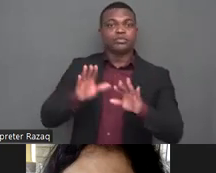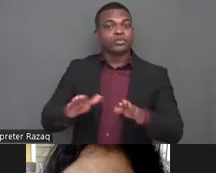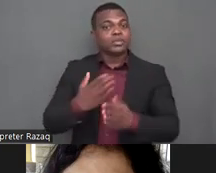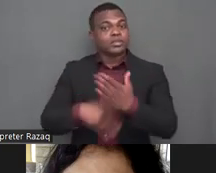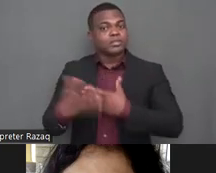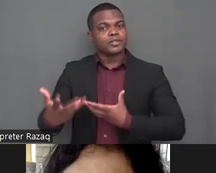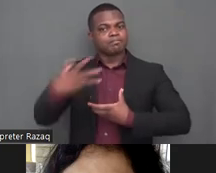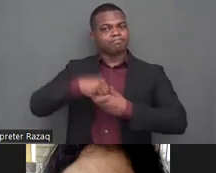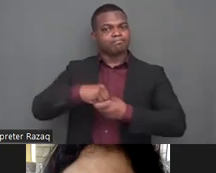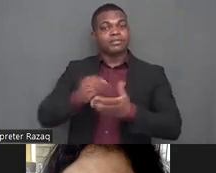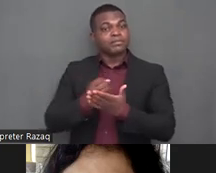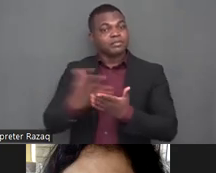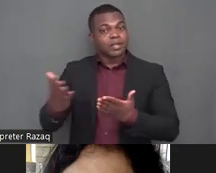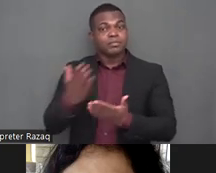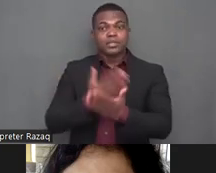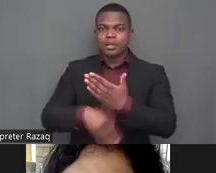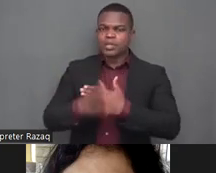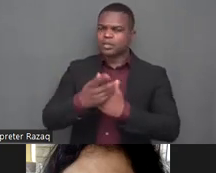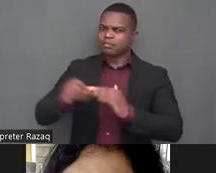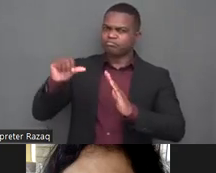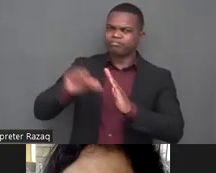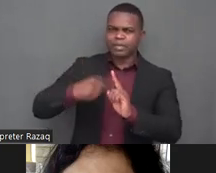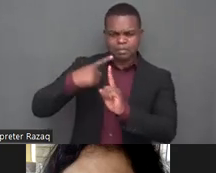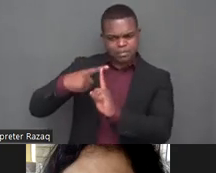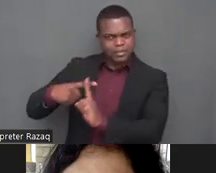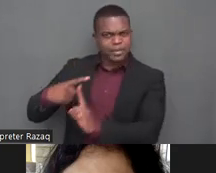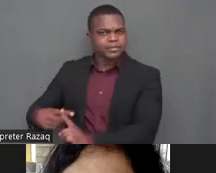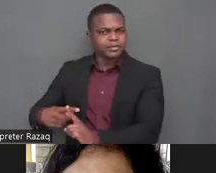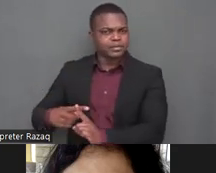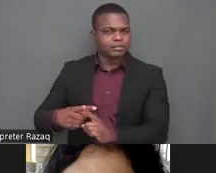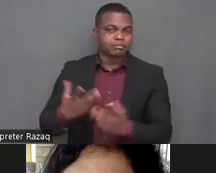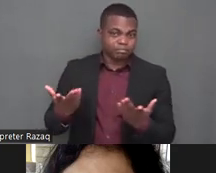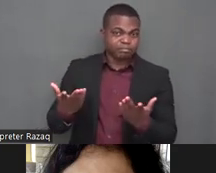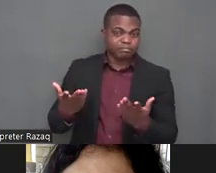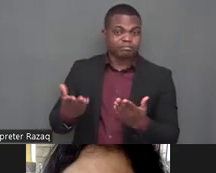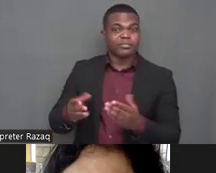and many do not have access to textbooks in accessible alternative formats